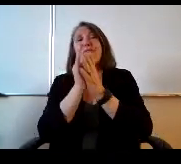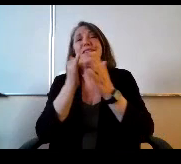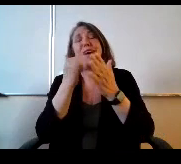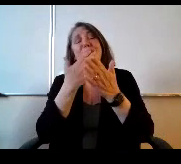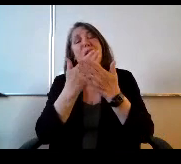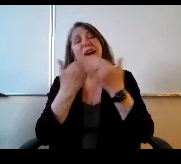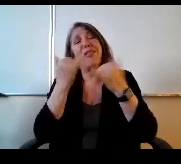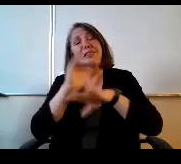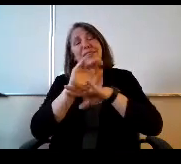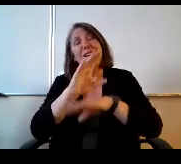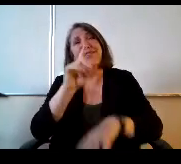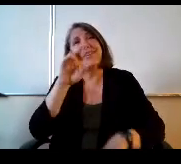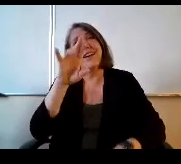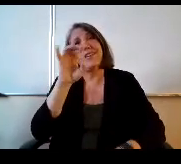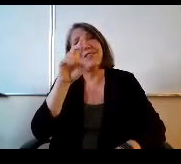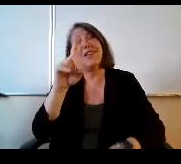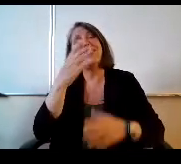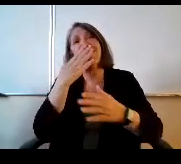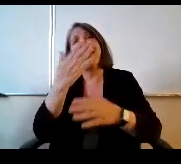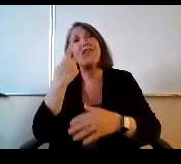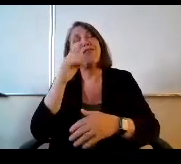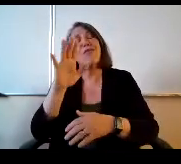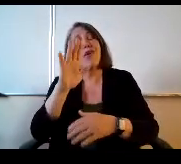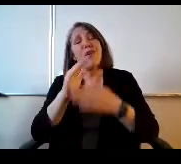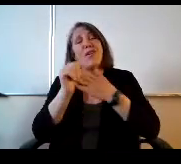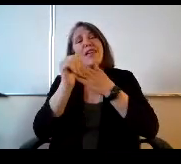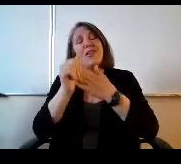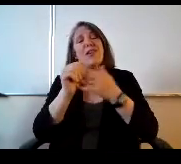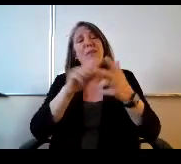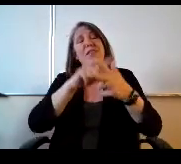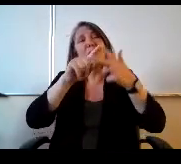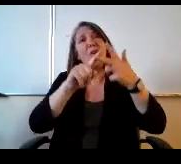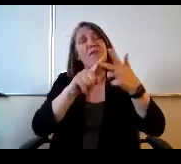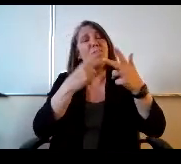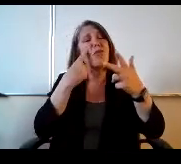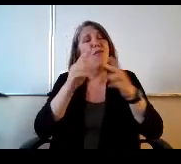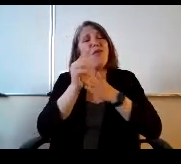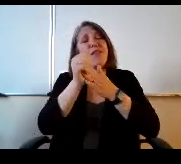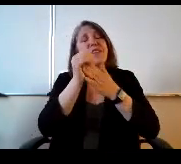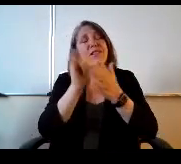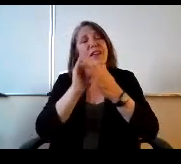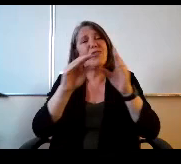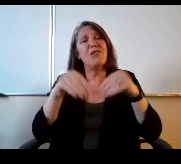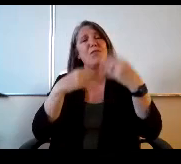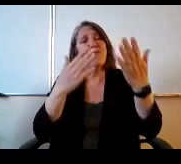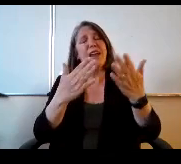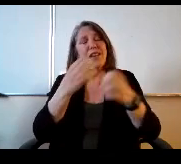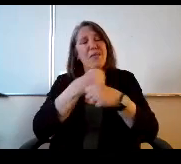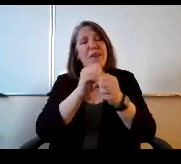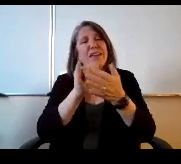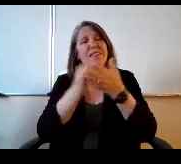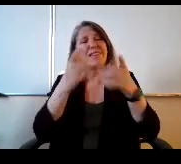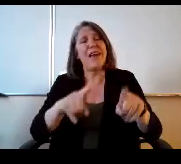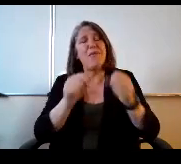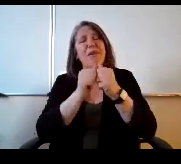thank you for your leadership and for all three of you for the leadership that you have in making this happen with your colleagues as well.